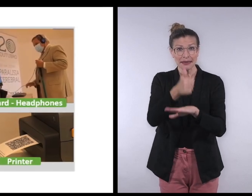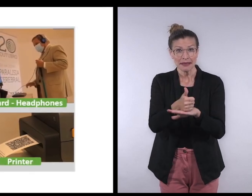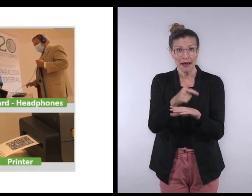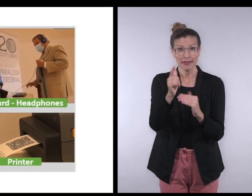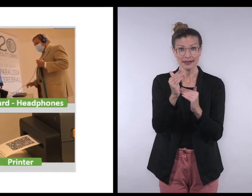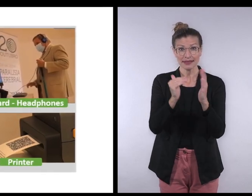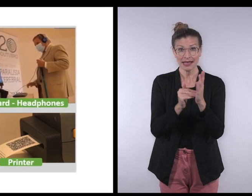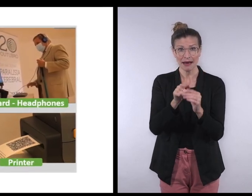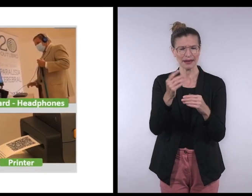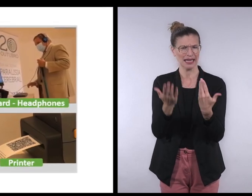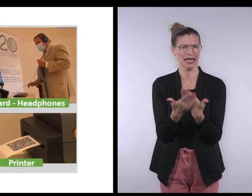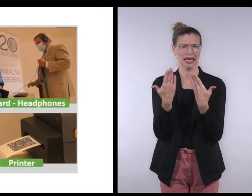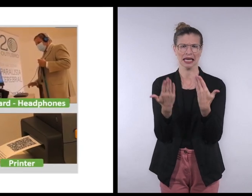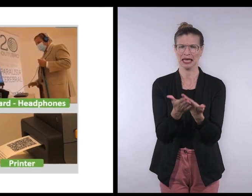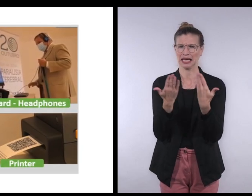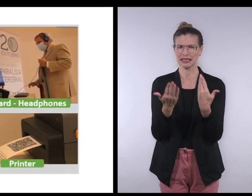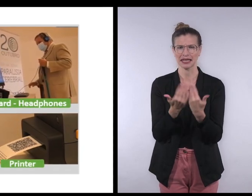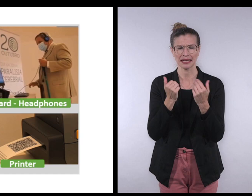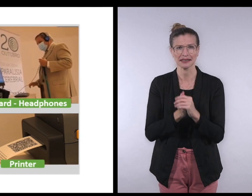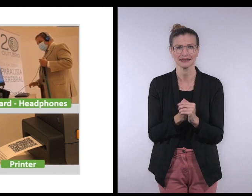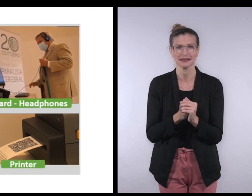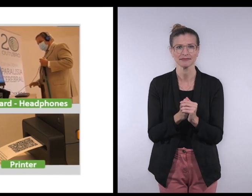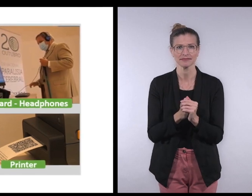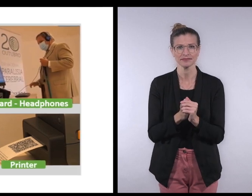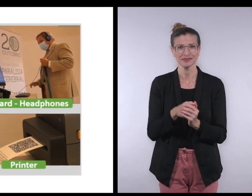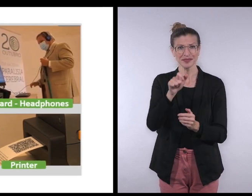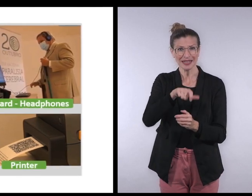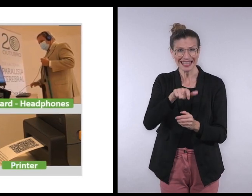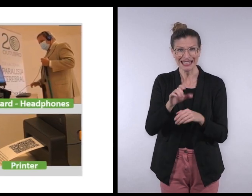To set up the Accessible Vote System is very easy.